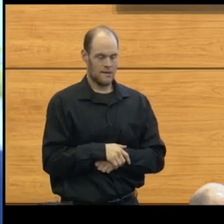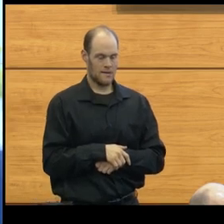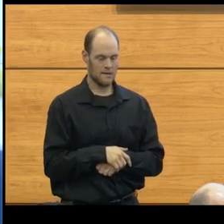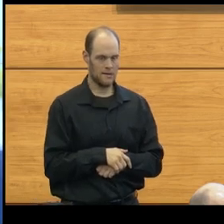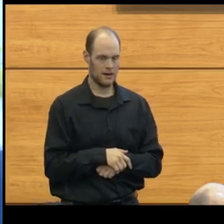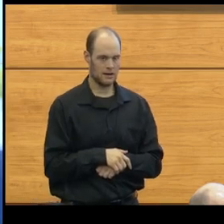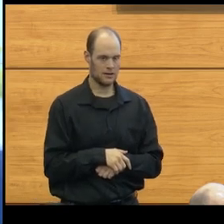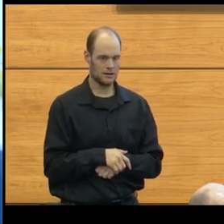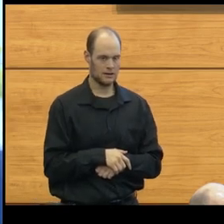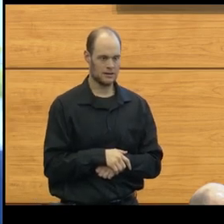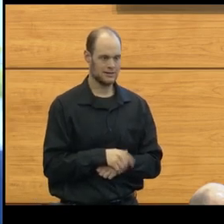This is a happy day.